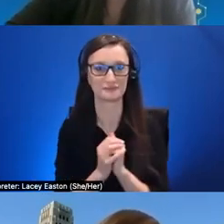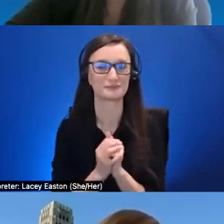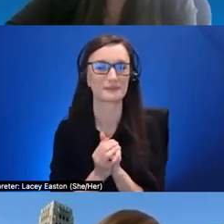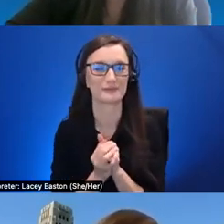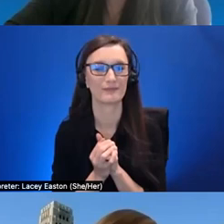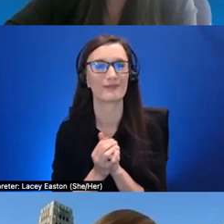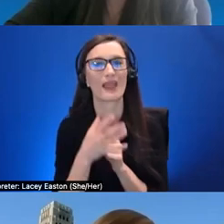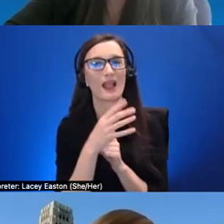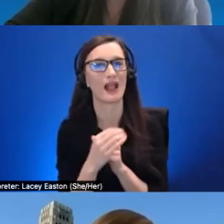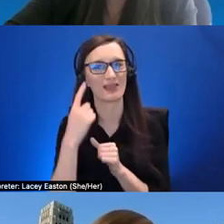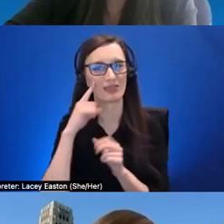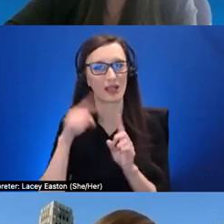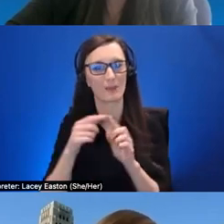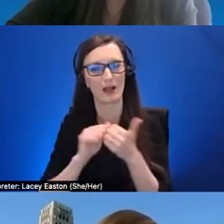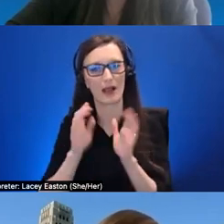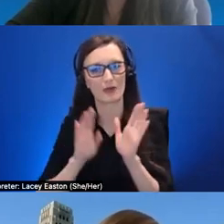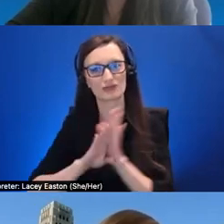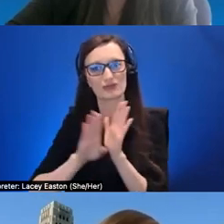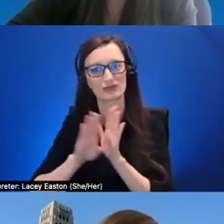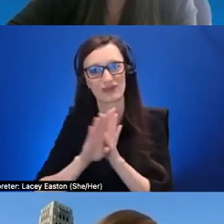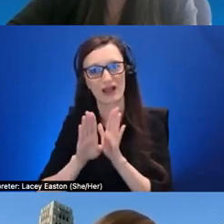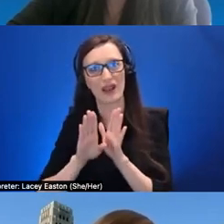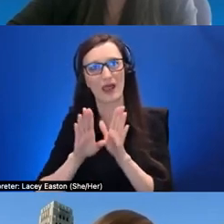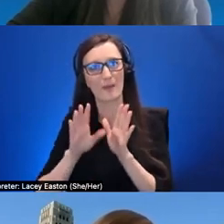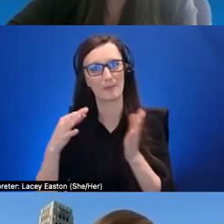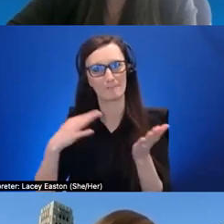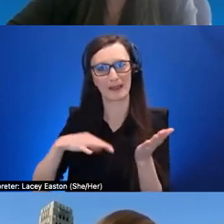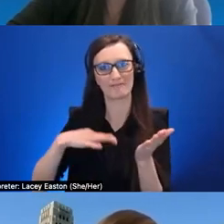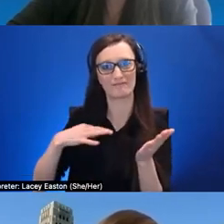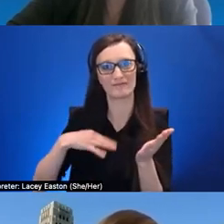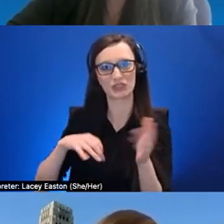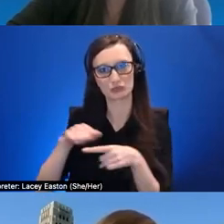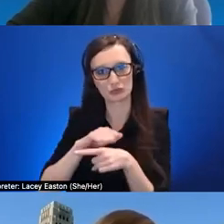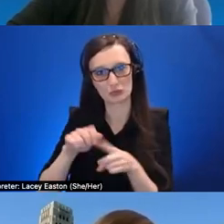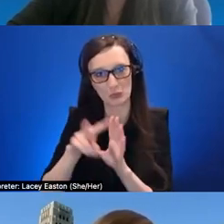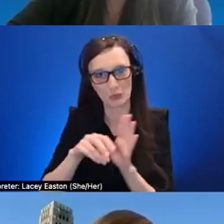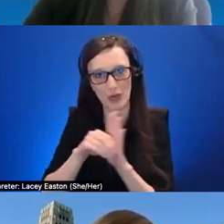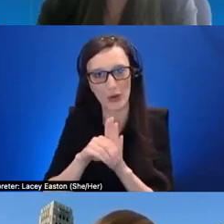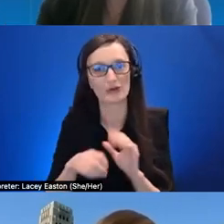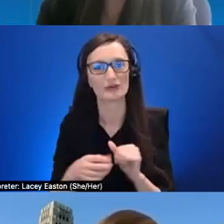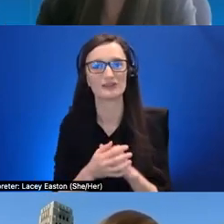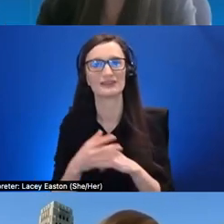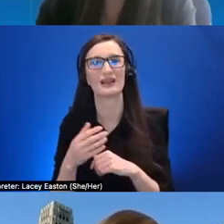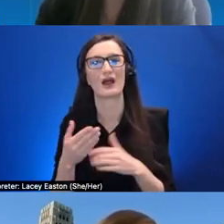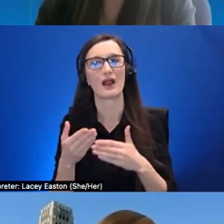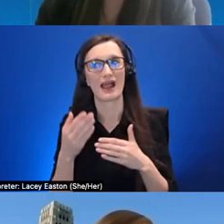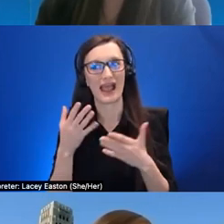meaningful tutorials um you know in ways that are accessible to people sale and um